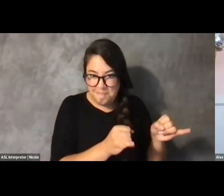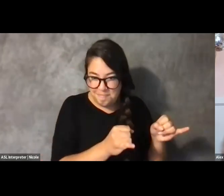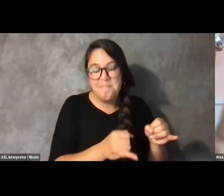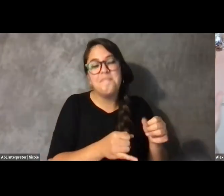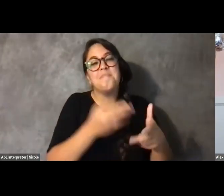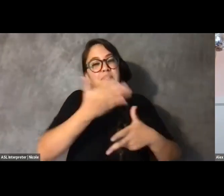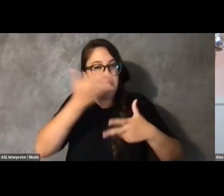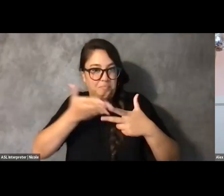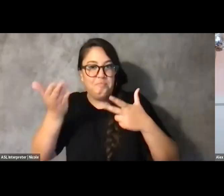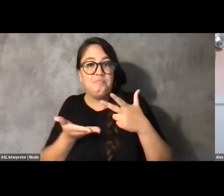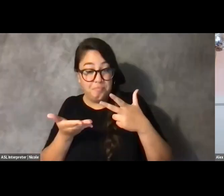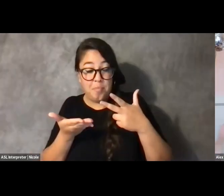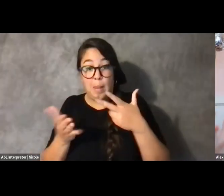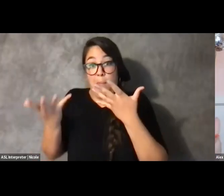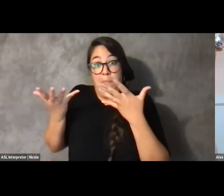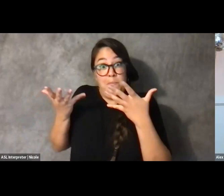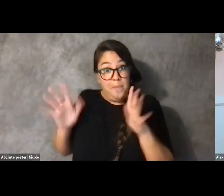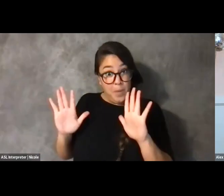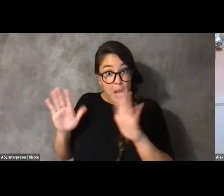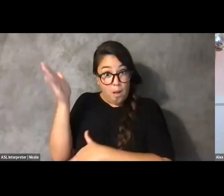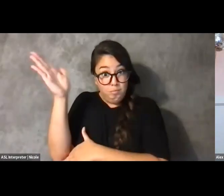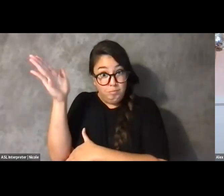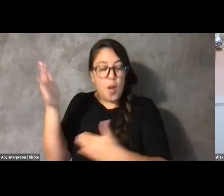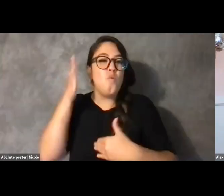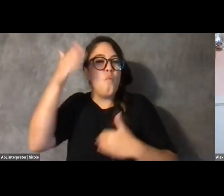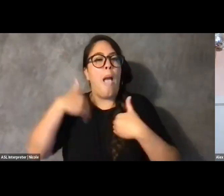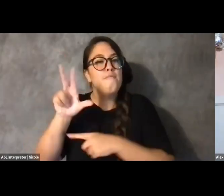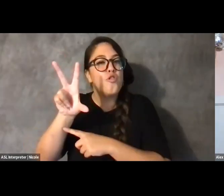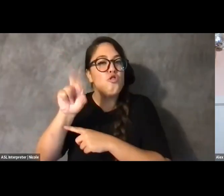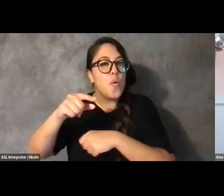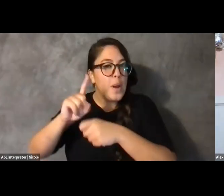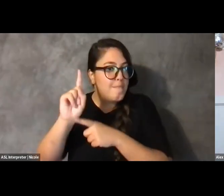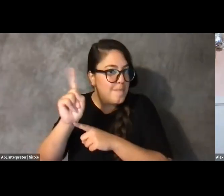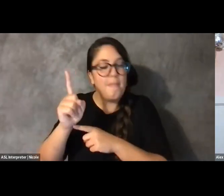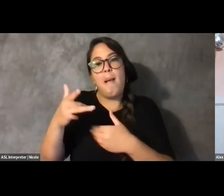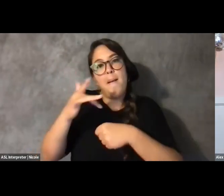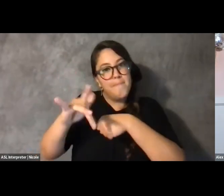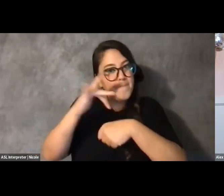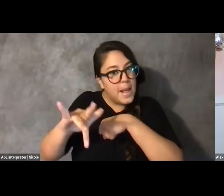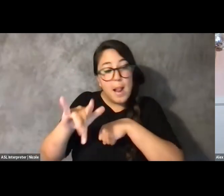And then at the end of that, we'll have 30 minutes available for audience question,